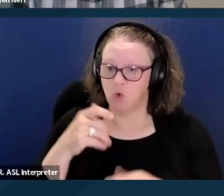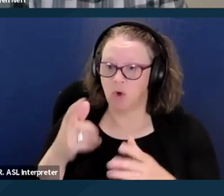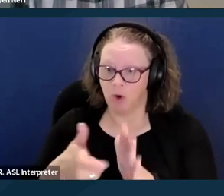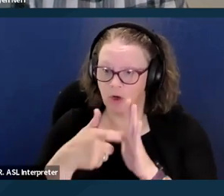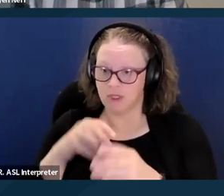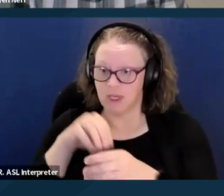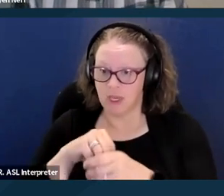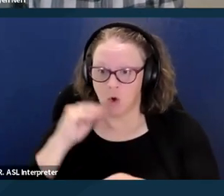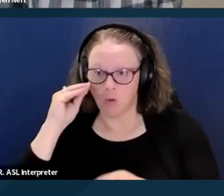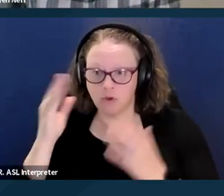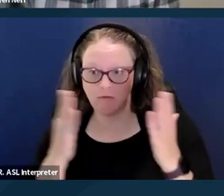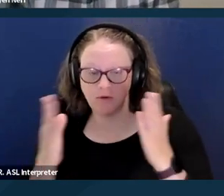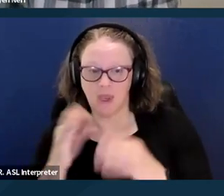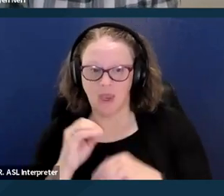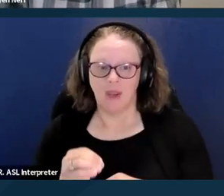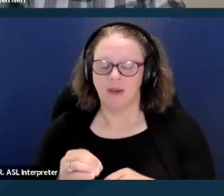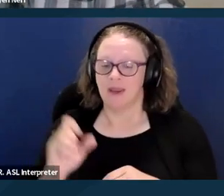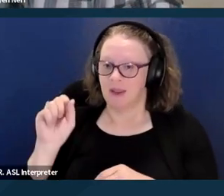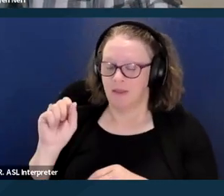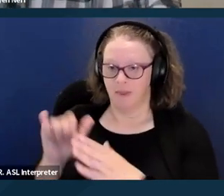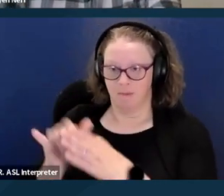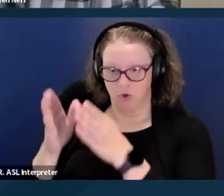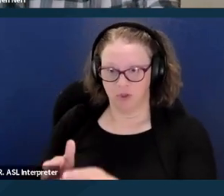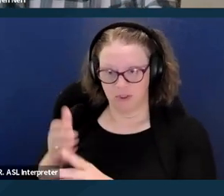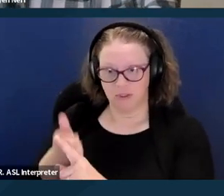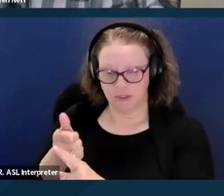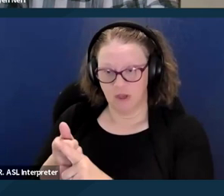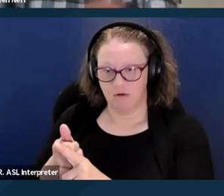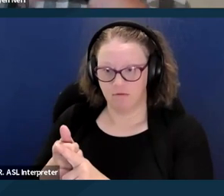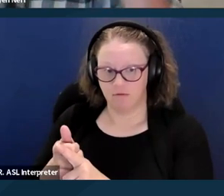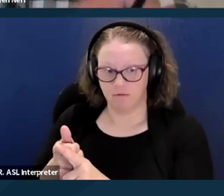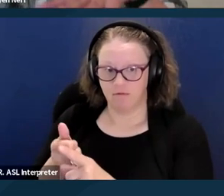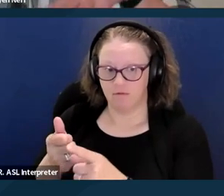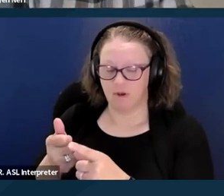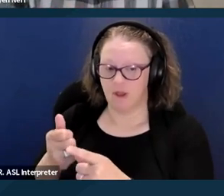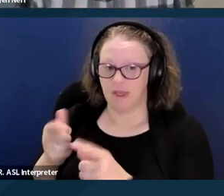both for the person with HIV and AIDS, and a service provider.